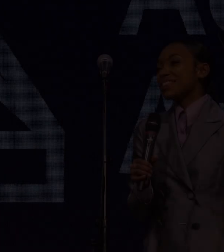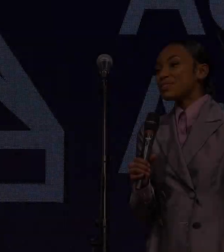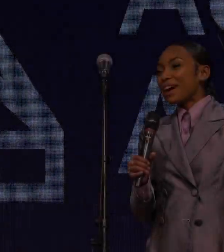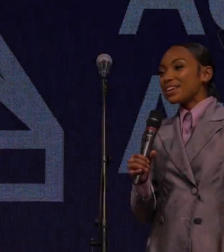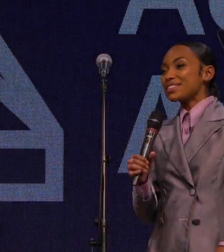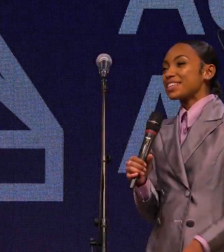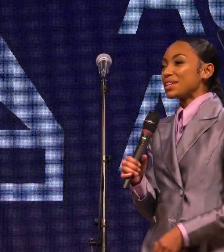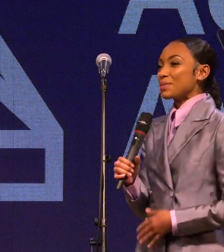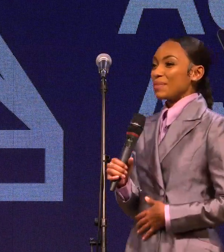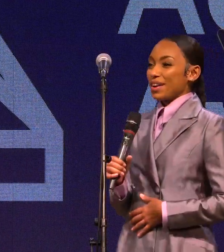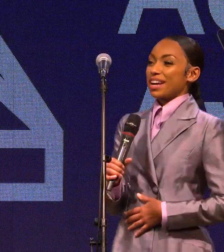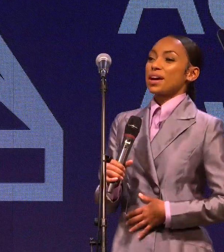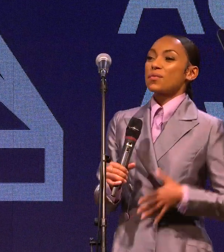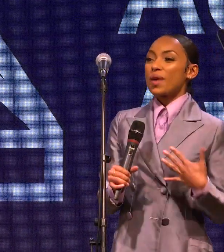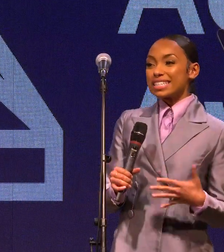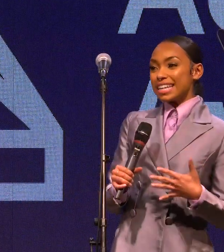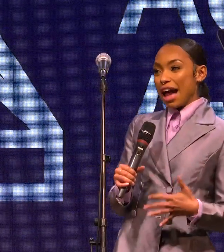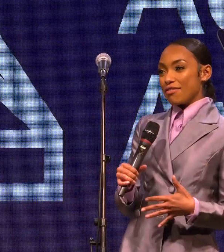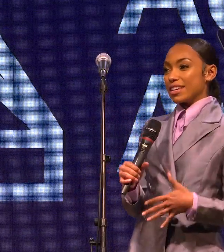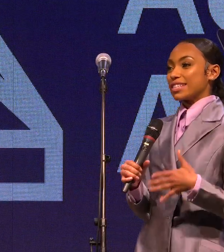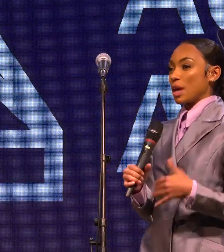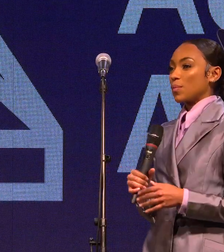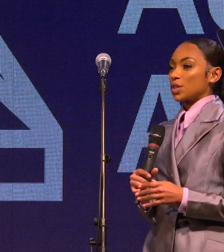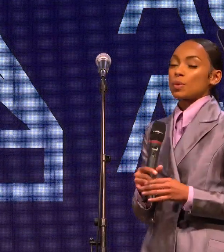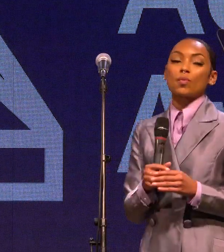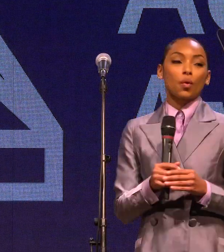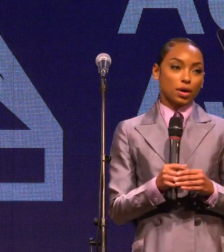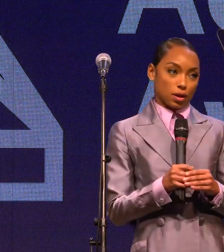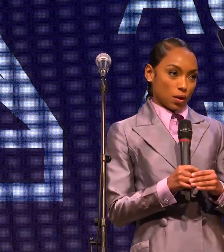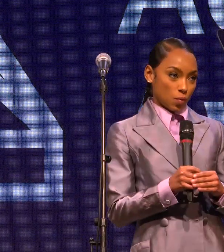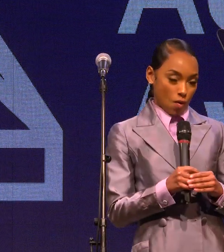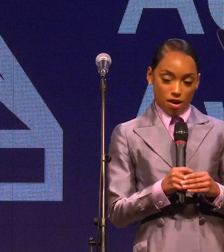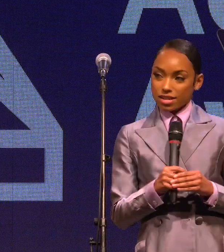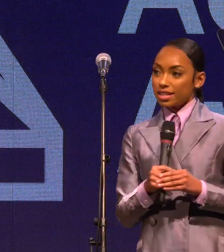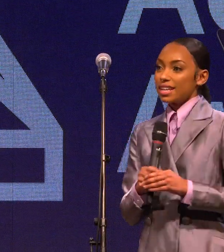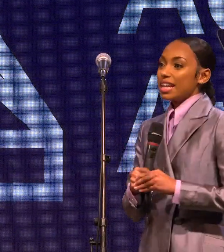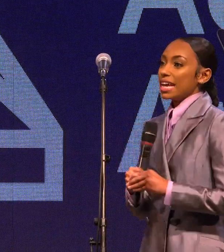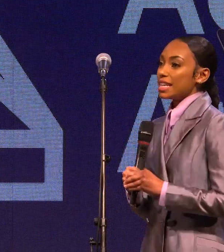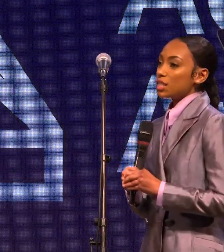The Writers Guild of America West Evan Somers Memorial Award is for